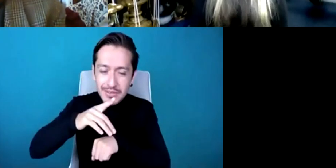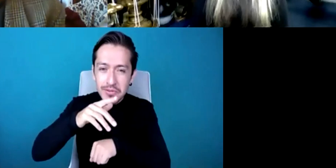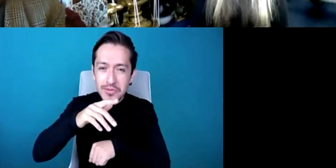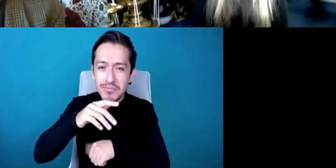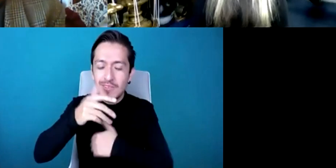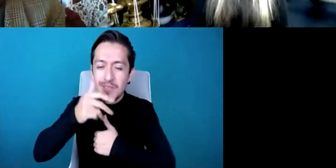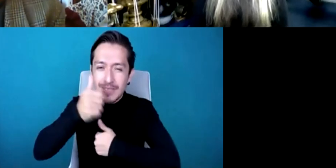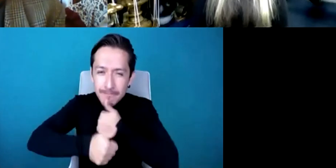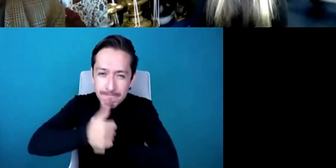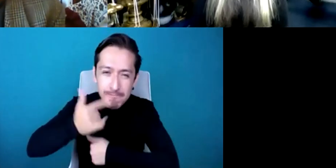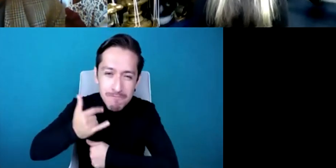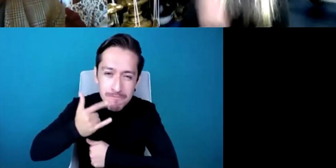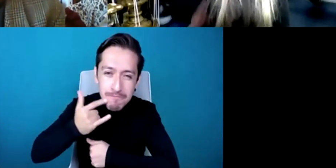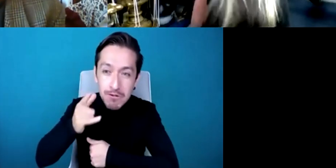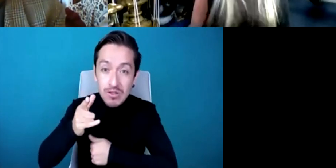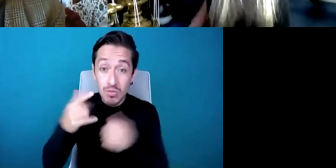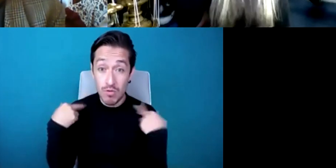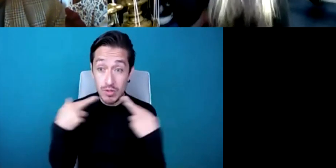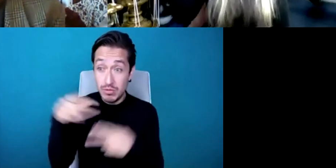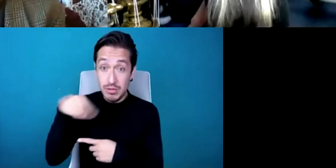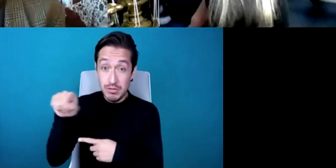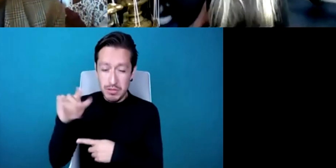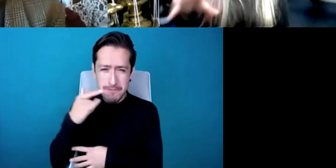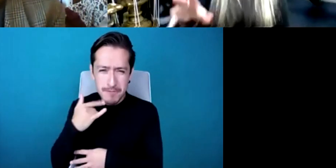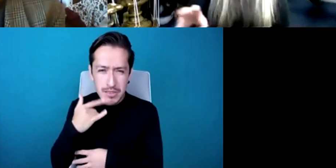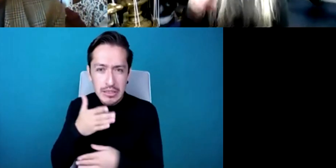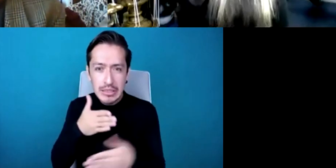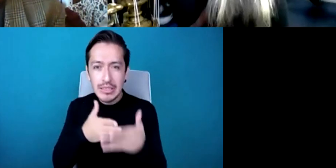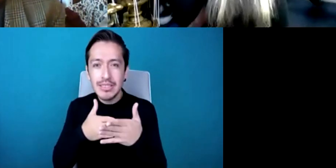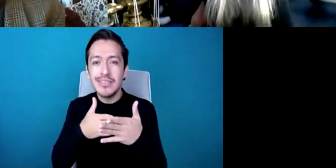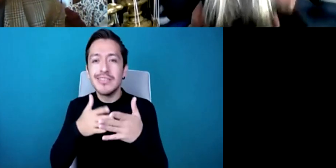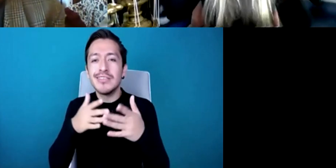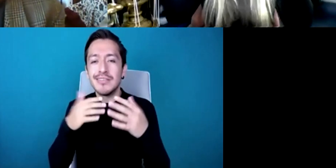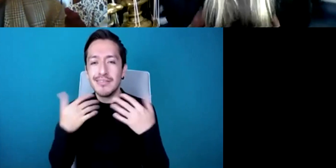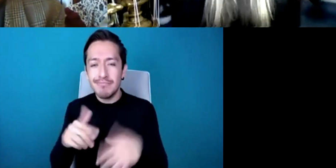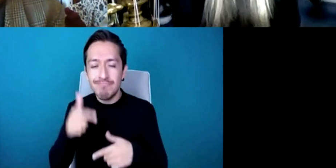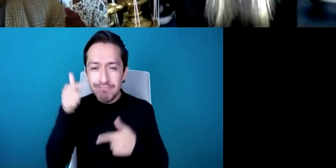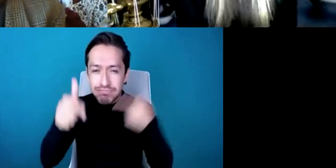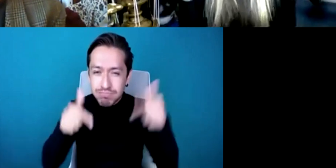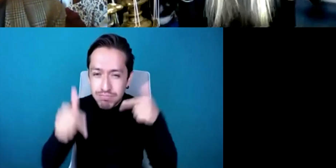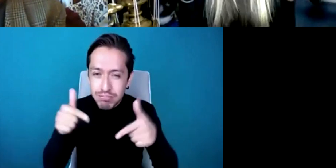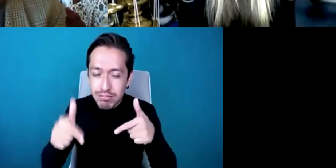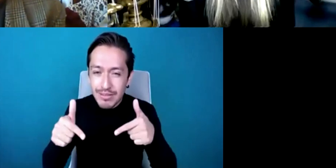you know gaining grades and the administrative side and the the all sorts of things that